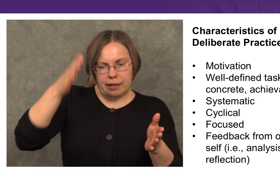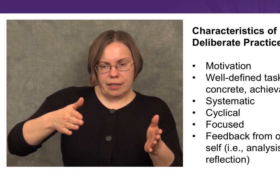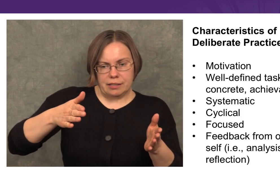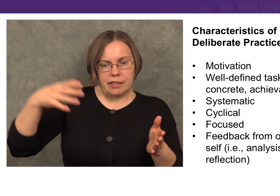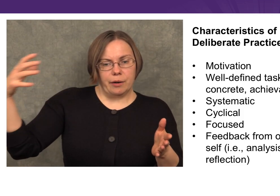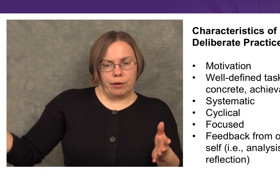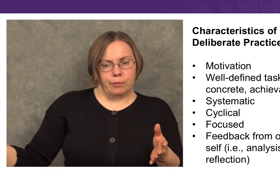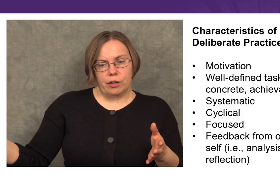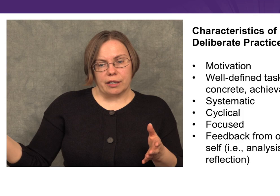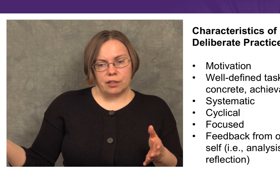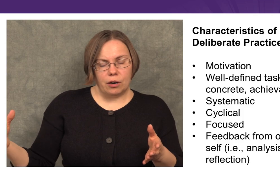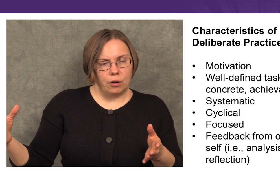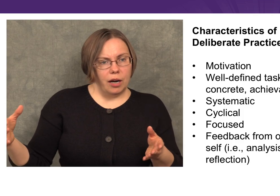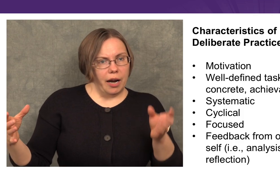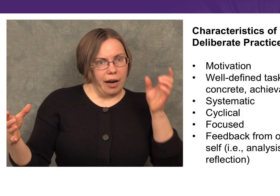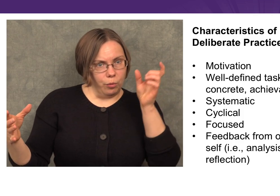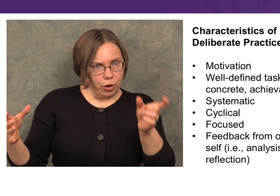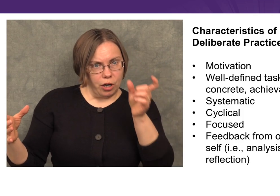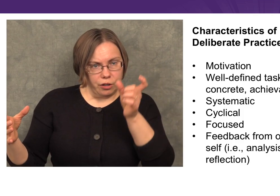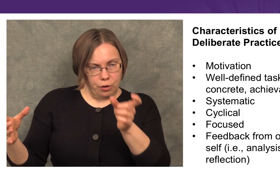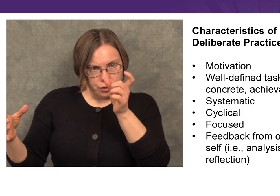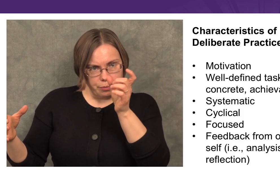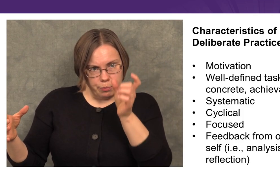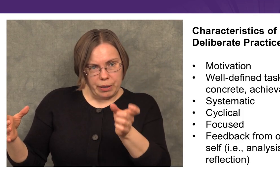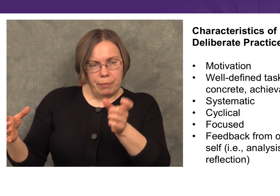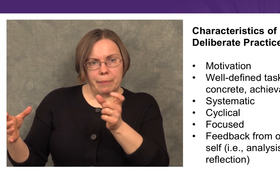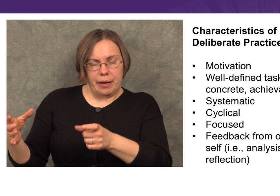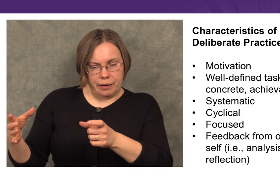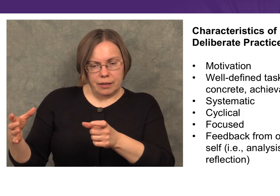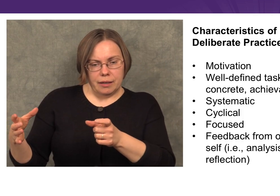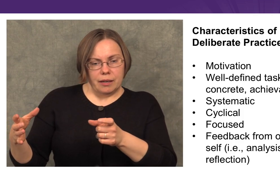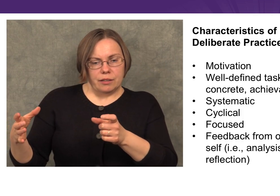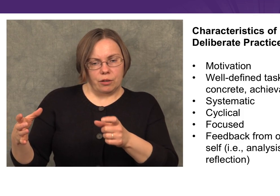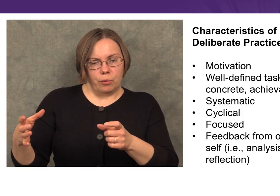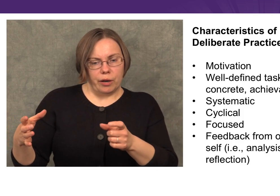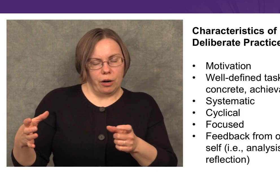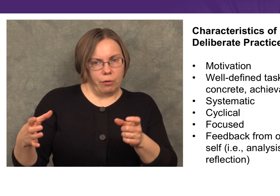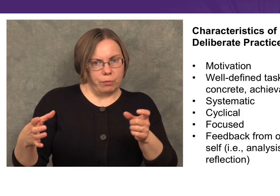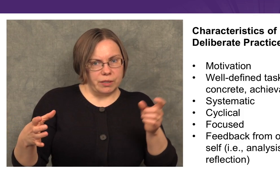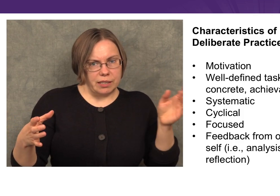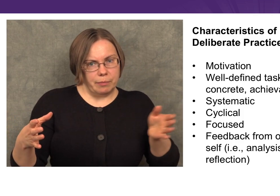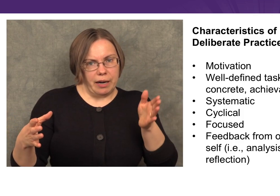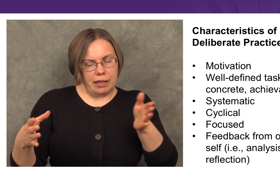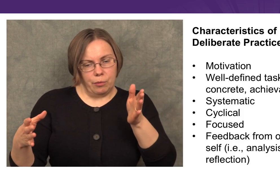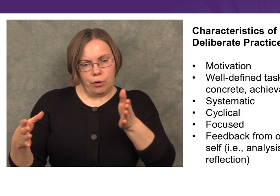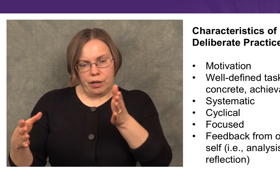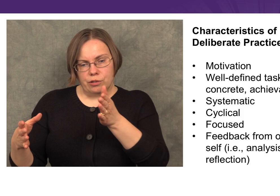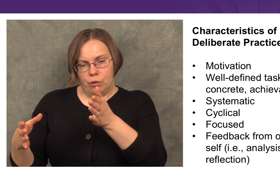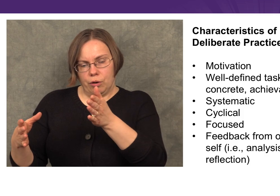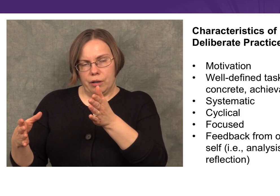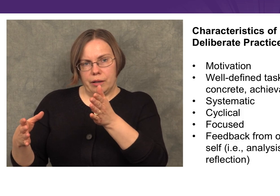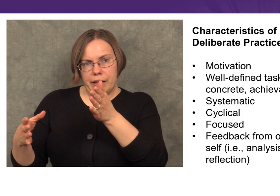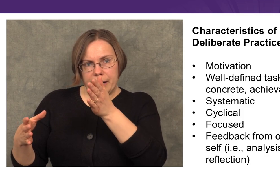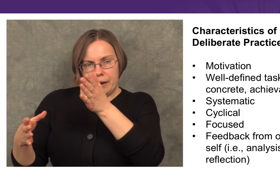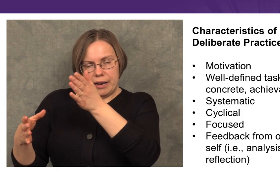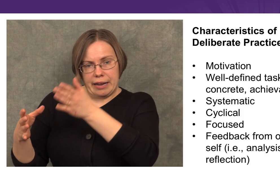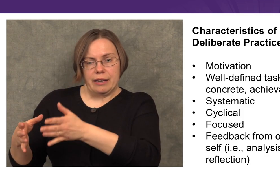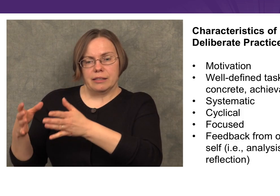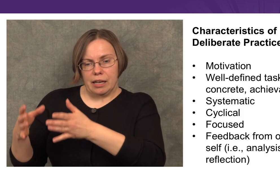in order to get where I’m trying to go” and work on those bit by bit so that we’re systematically working toward the ends